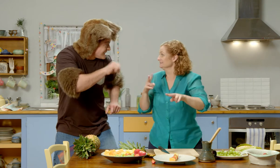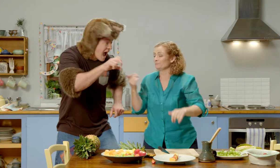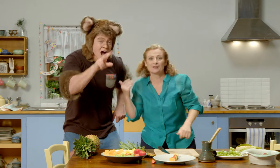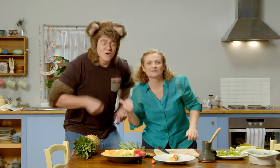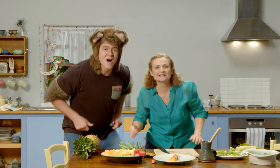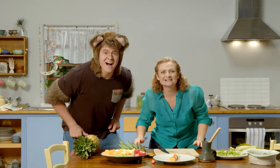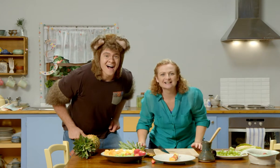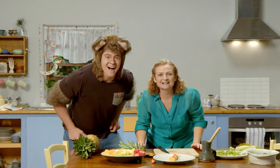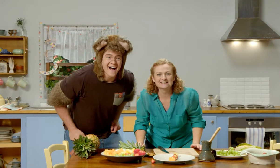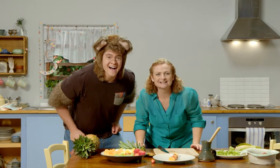Yeah, let’s watch!